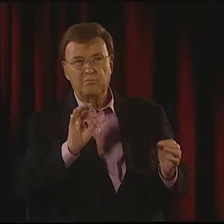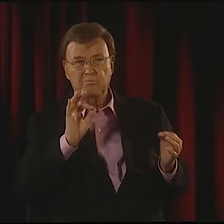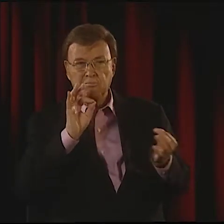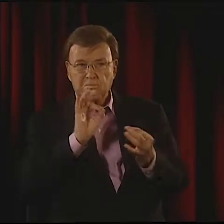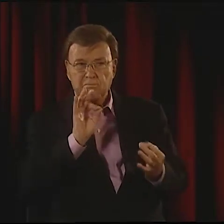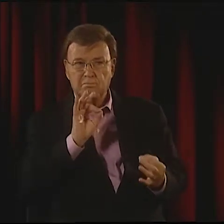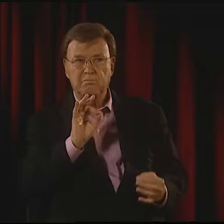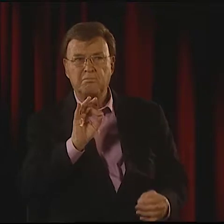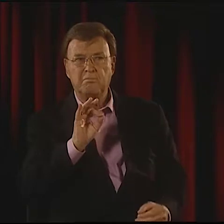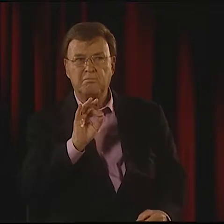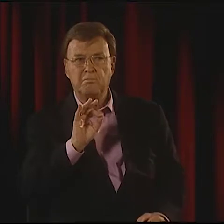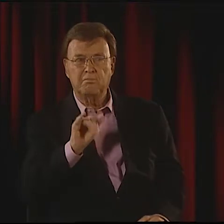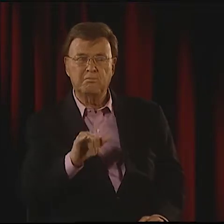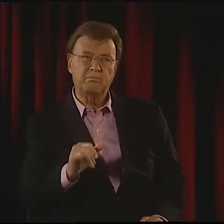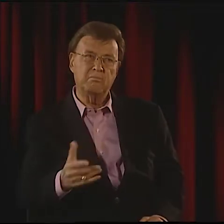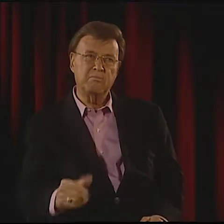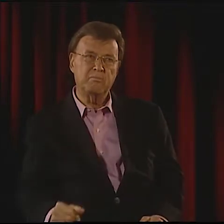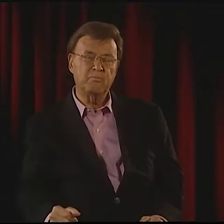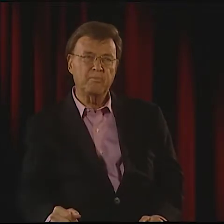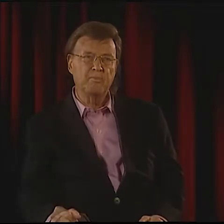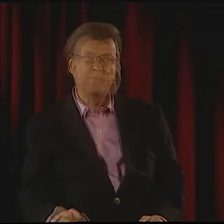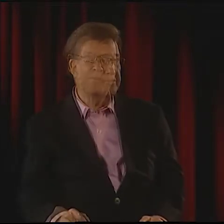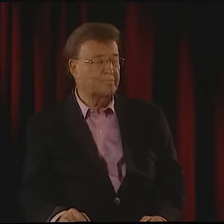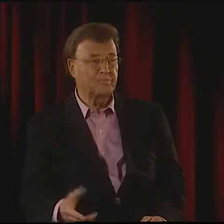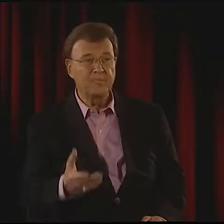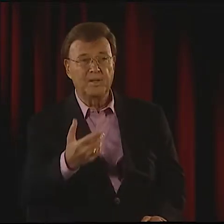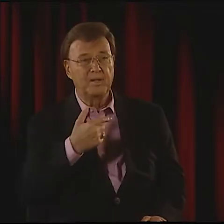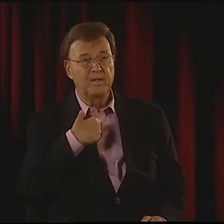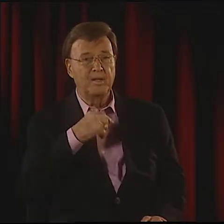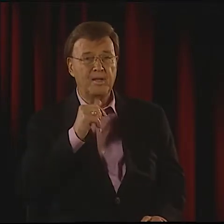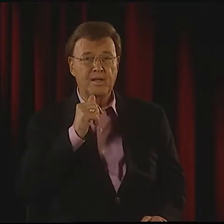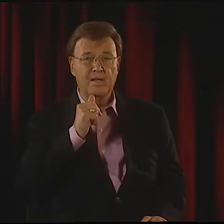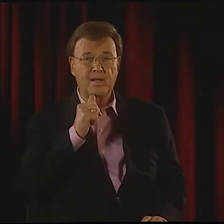I'D HAVE TO READ IT A SECOND AND THIRD TIME. IT WAS NEVER PERFECT.